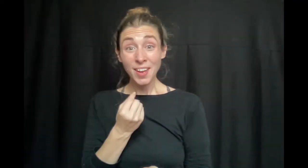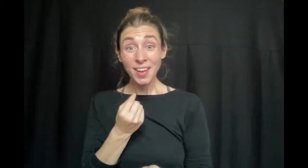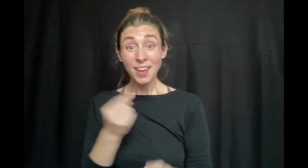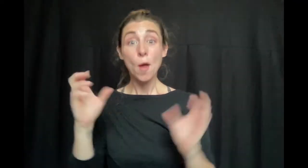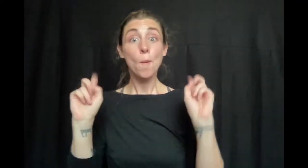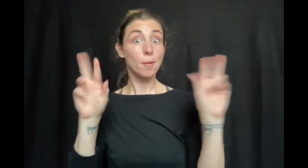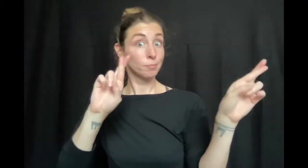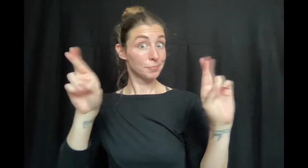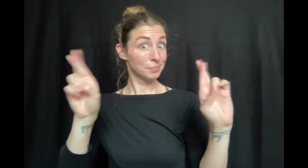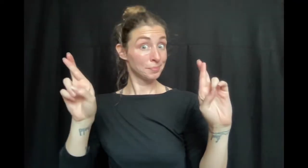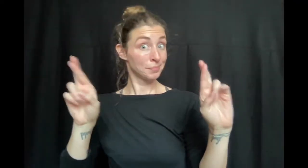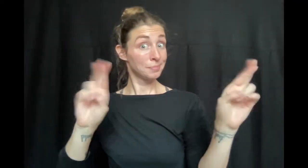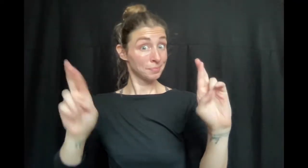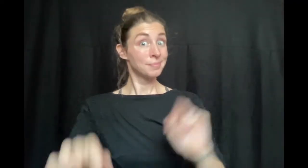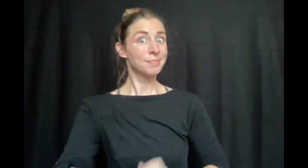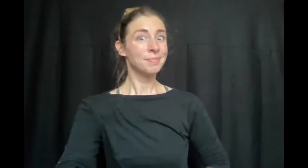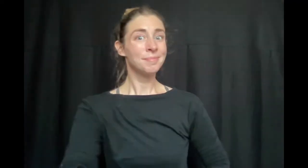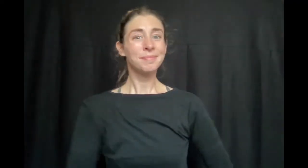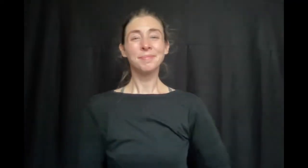Cupcake that's red, are you ready?